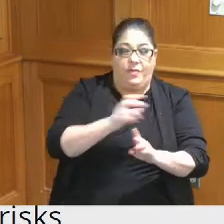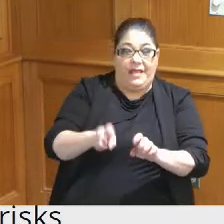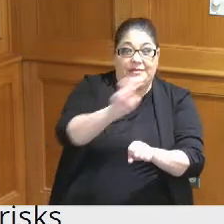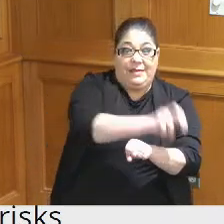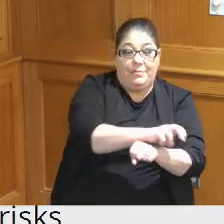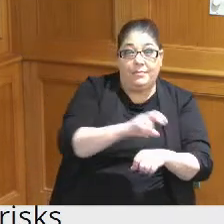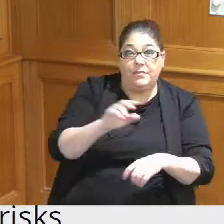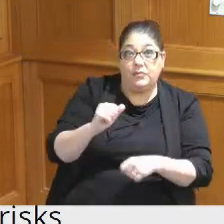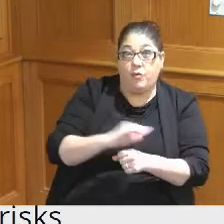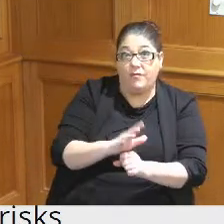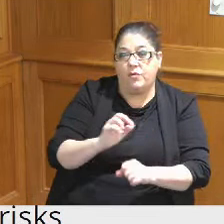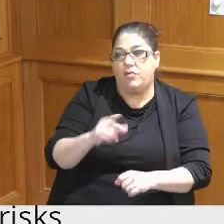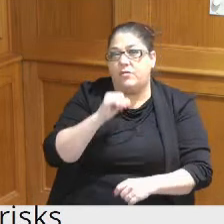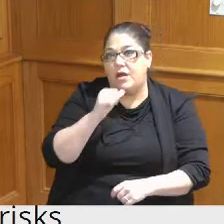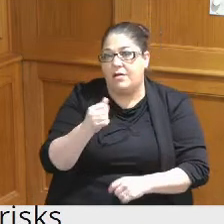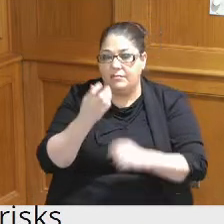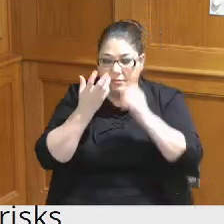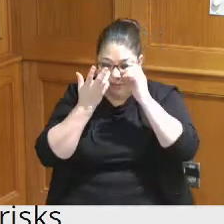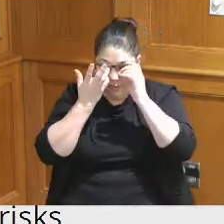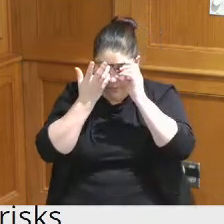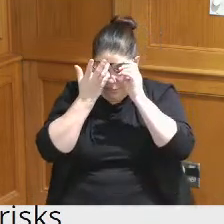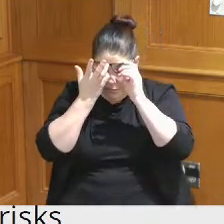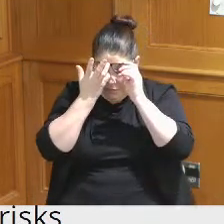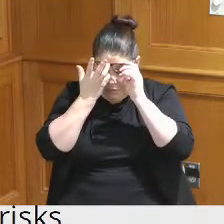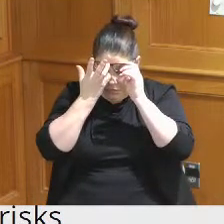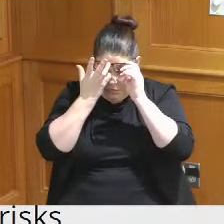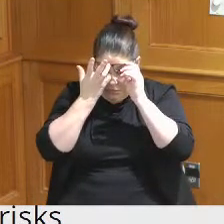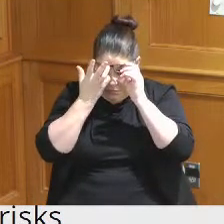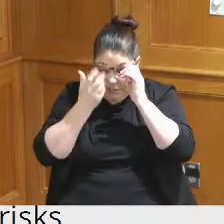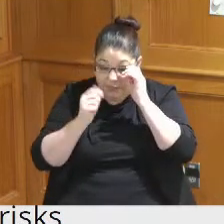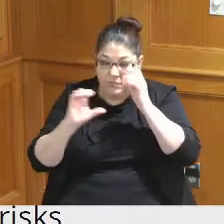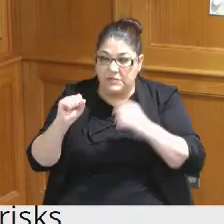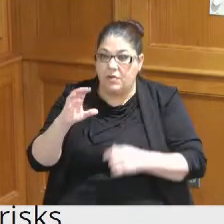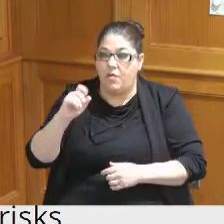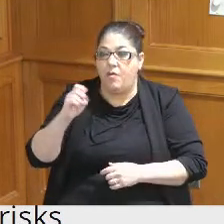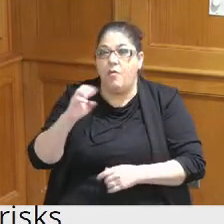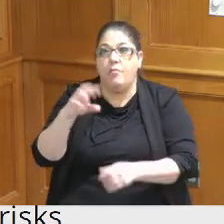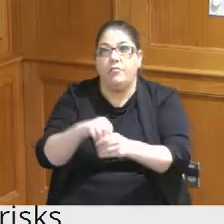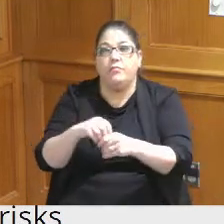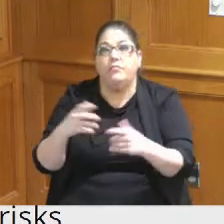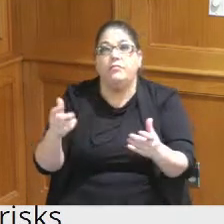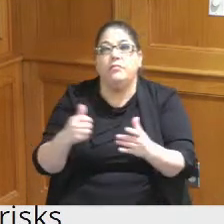that we're still in the process of finalizing the scope and obviously that one percent taught